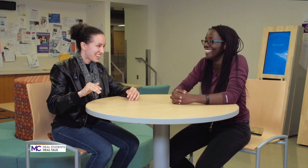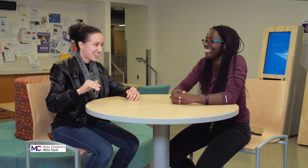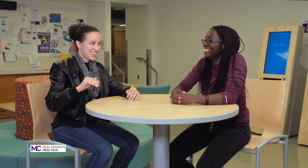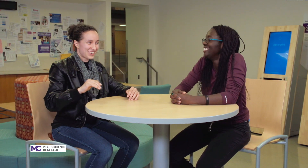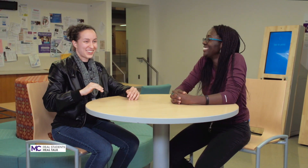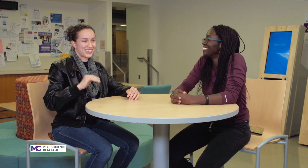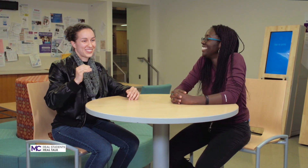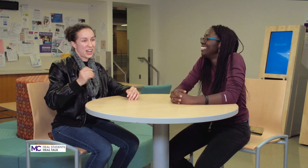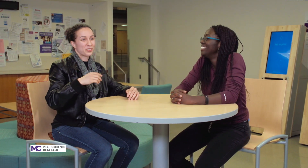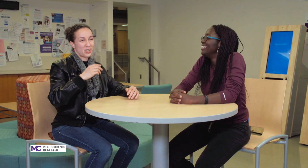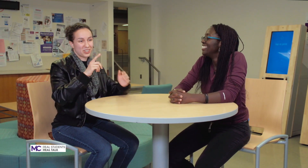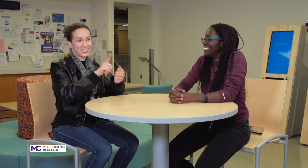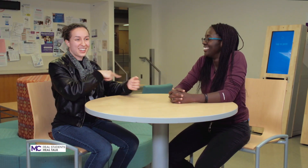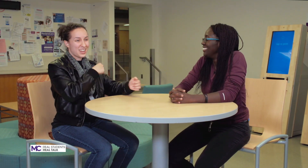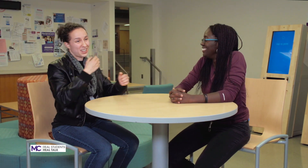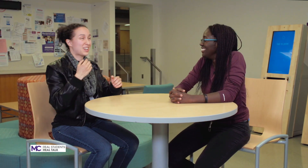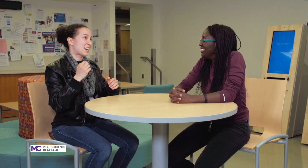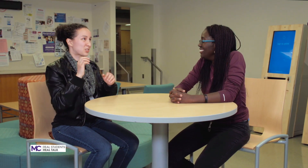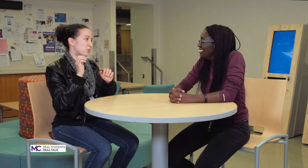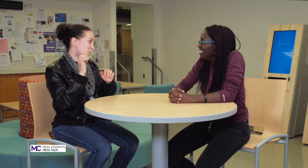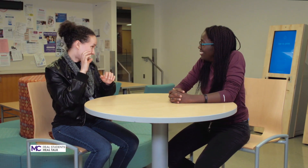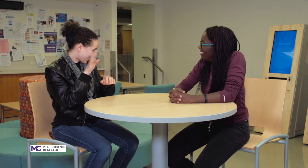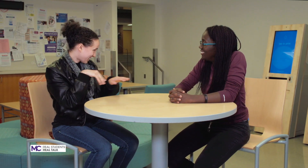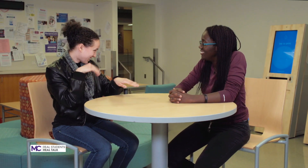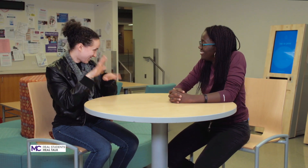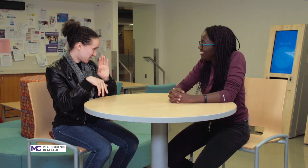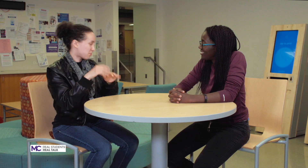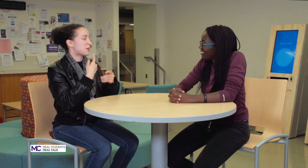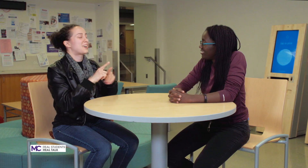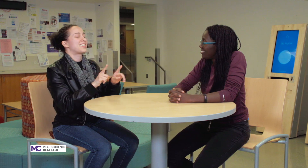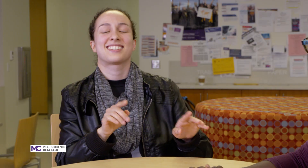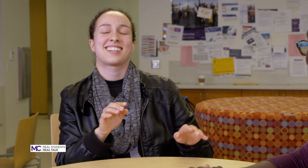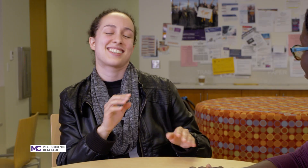how long a actual walk is but that's